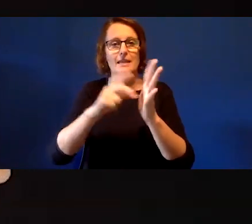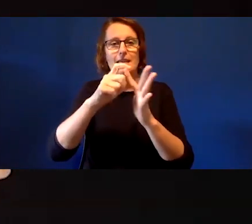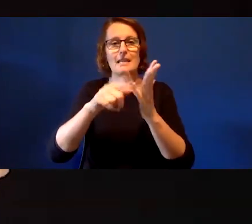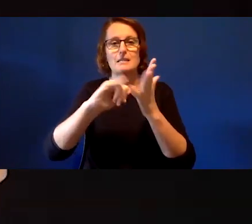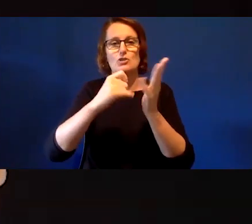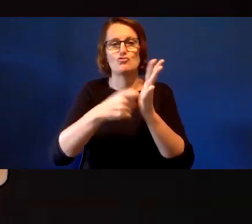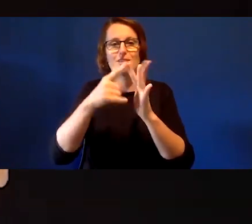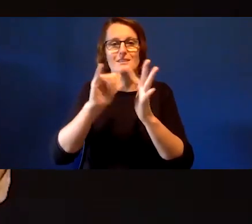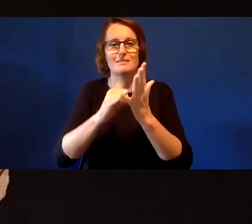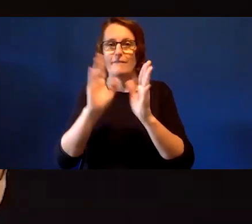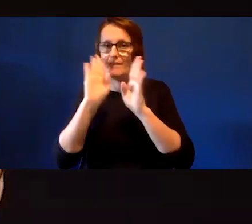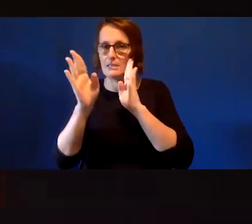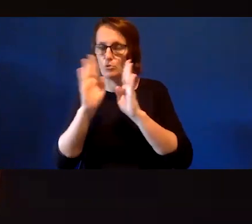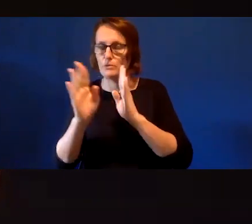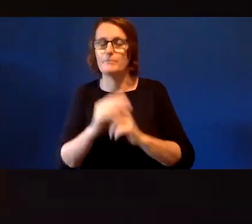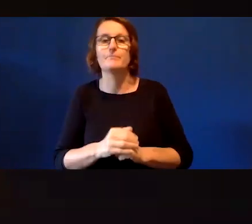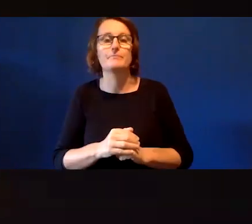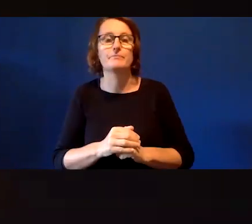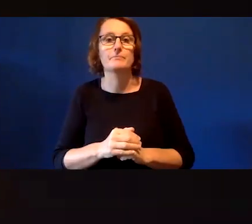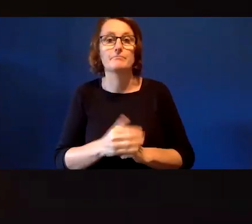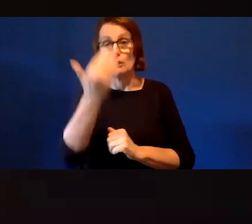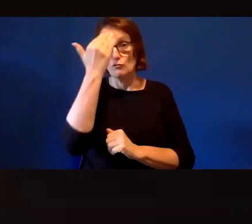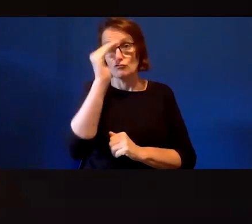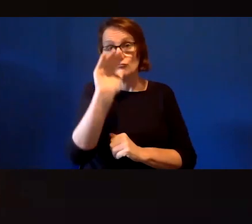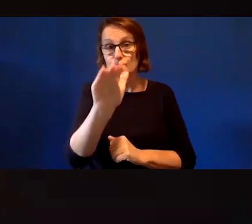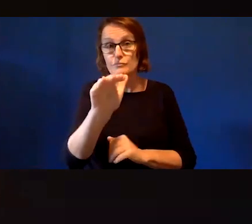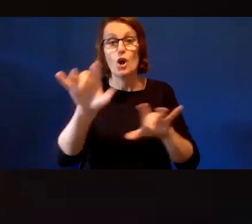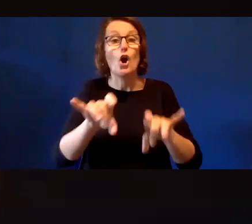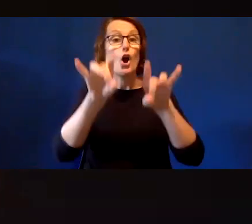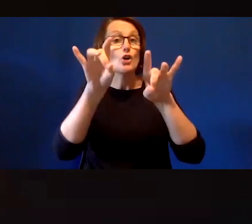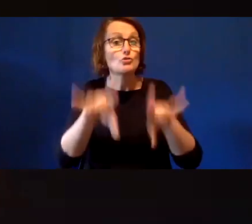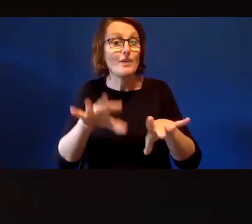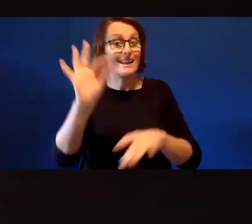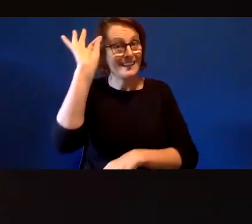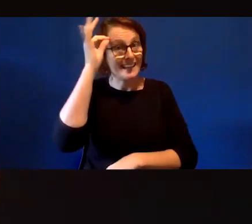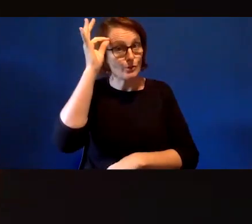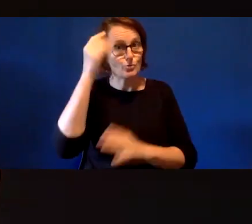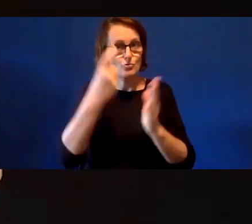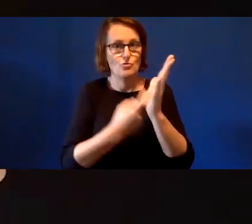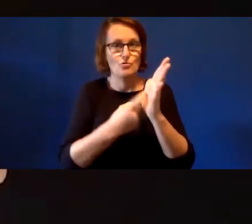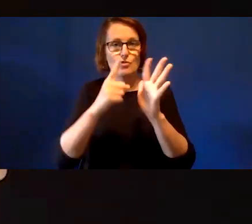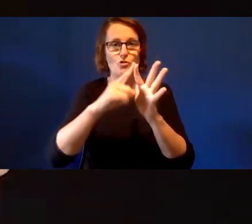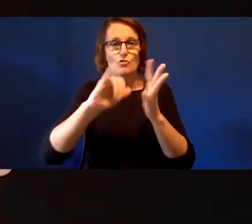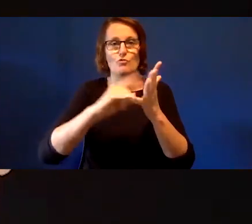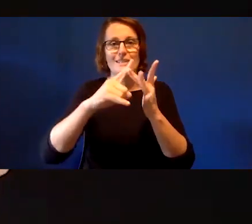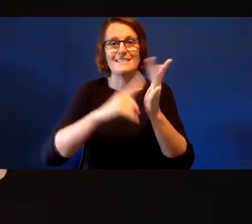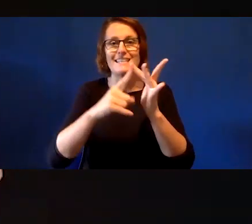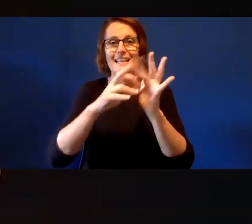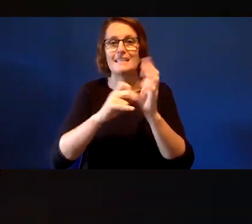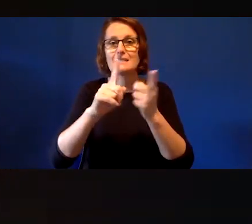Also, a remind that's right the Australia Council's Resilience Fund is now open and taking up donations. The fund